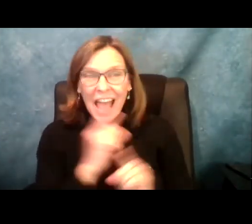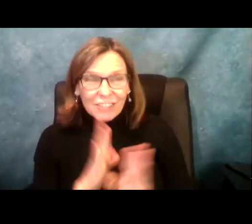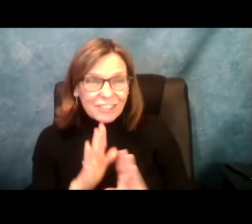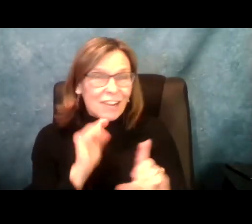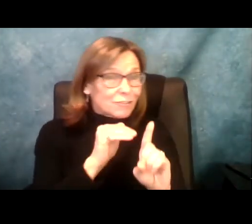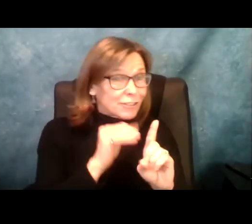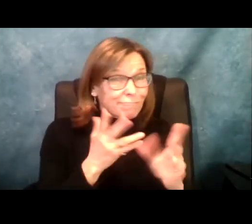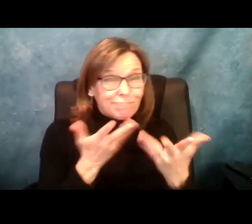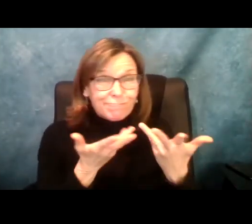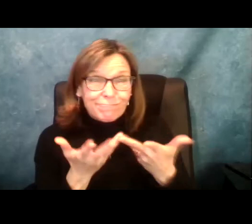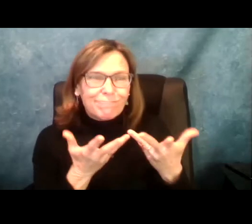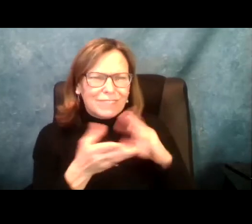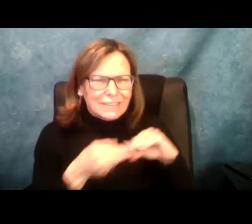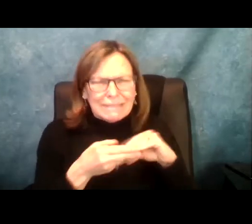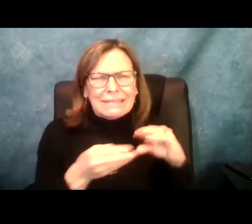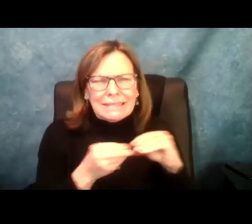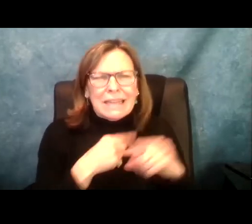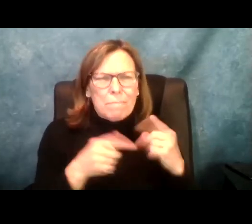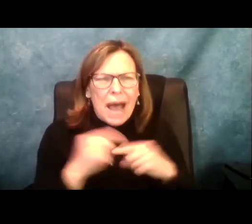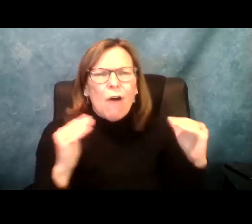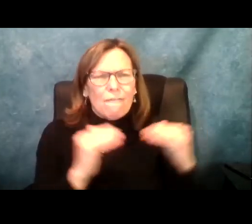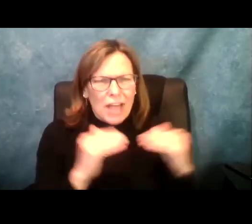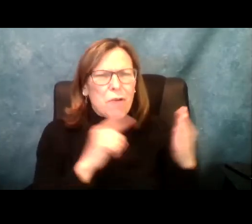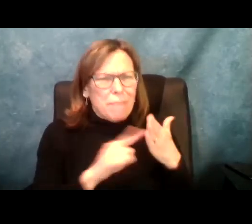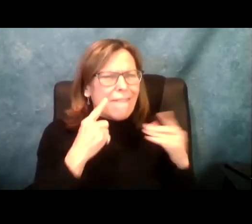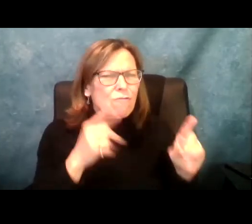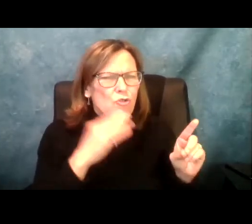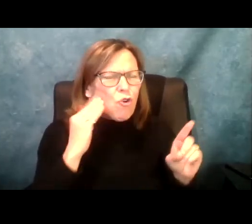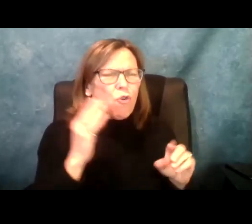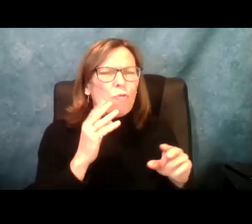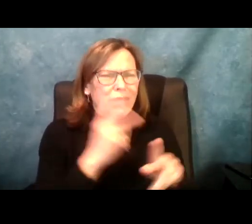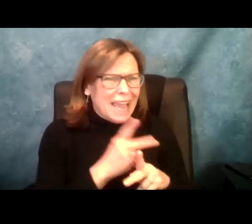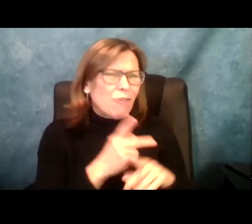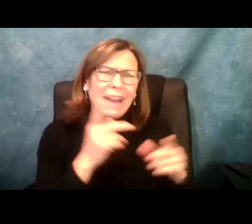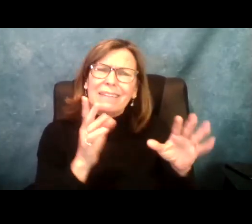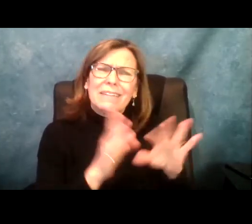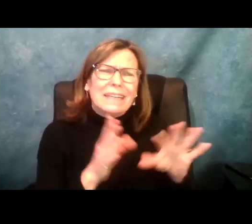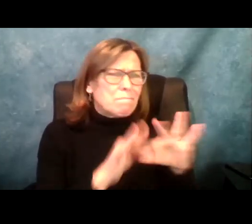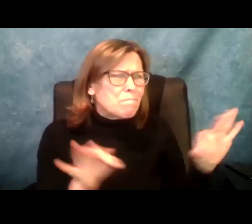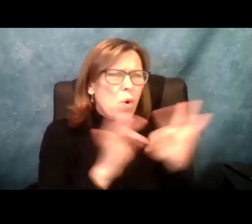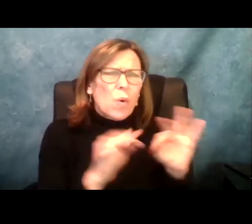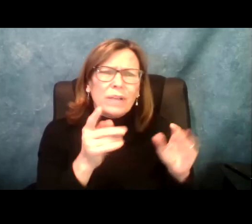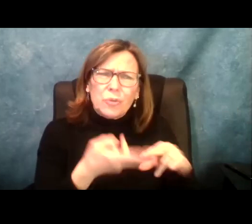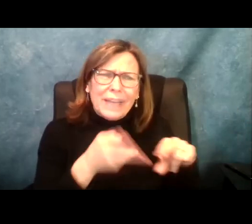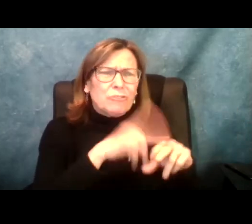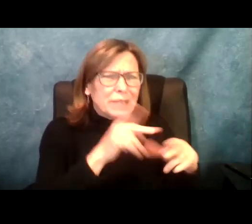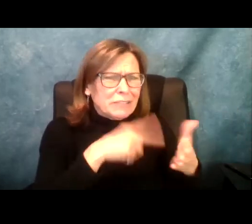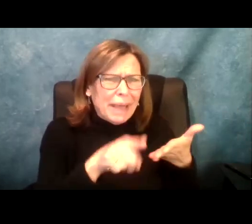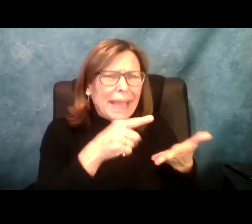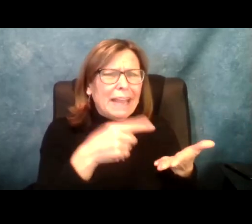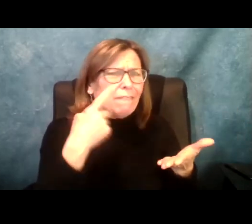you are all fired up to go meet with your legislators and speak to them about fair pay for home care and the need to